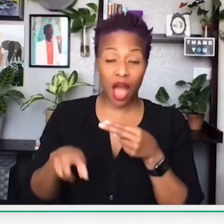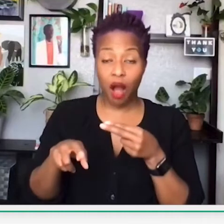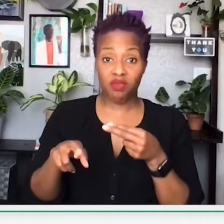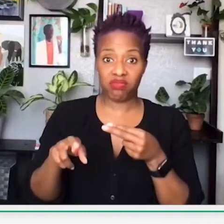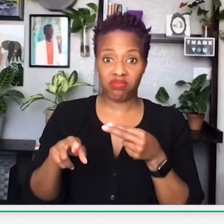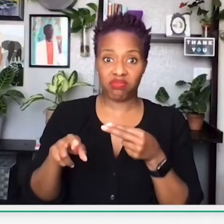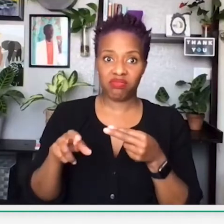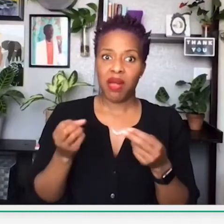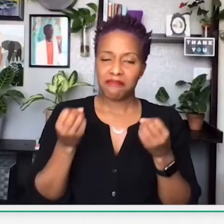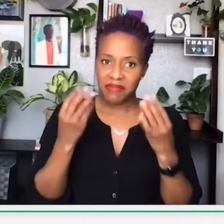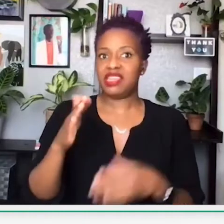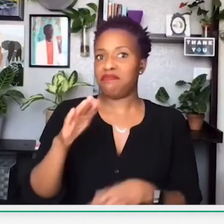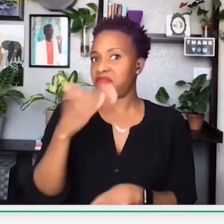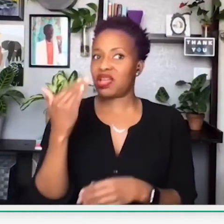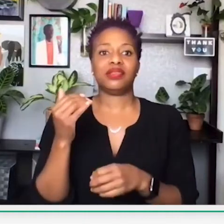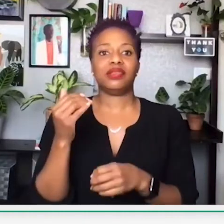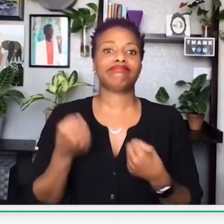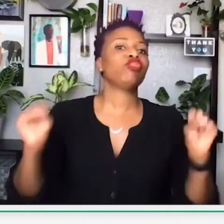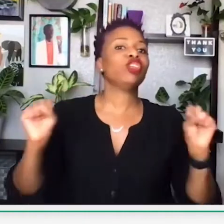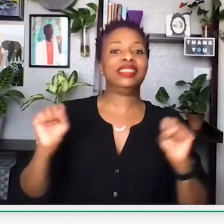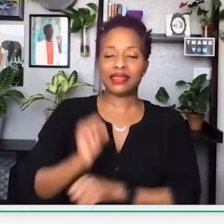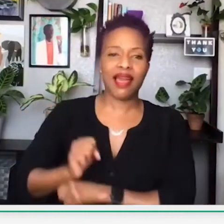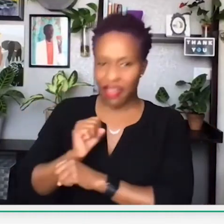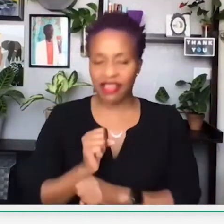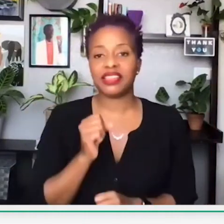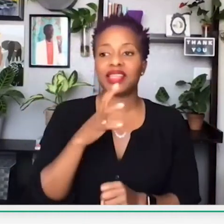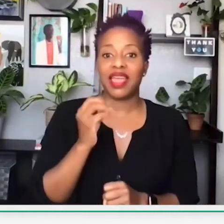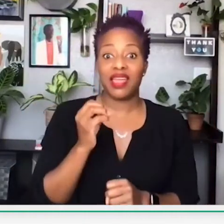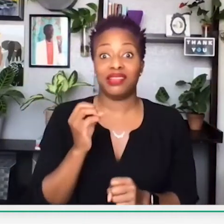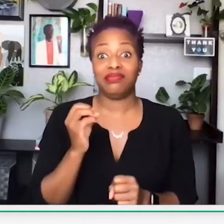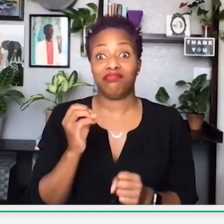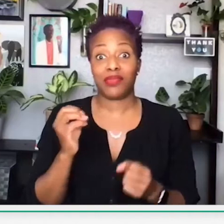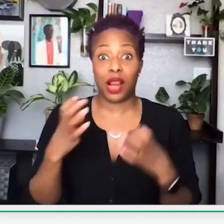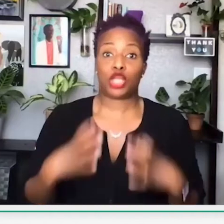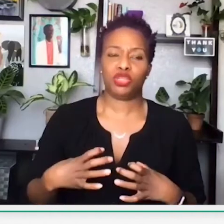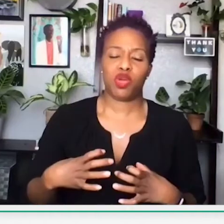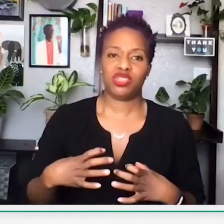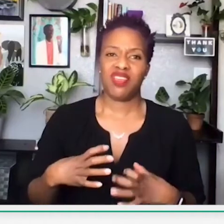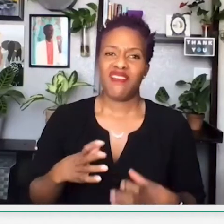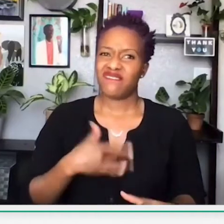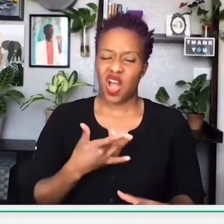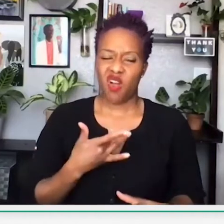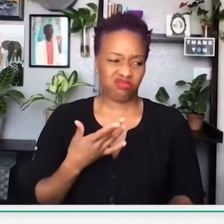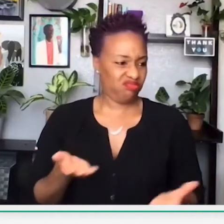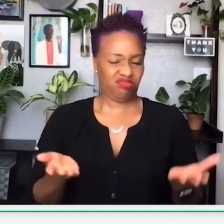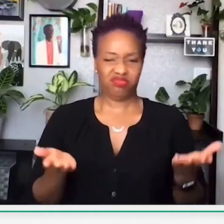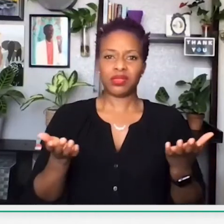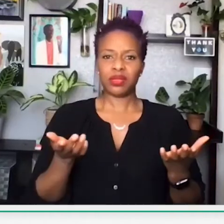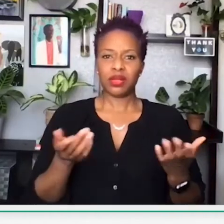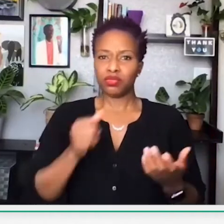their finances. As a result of that event, many freed slaves, many customers,